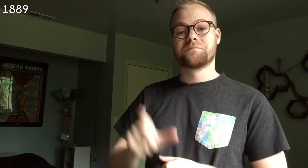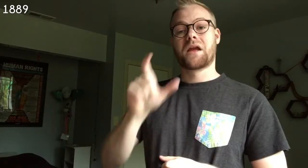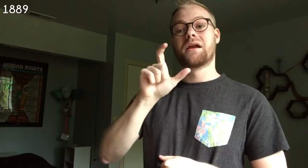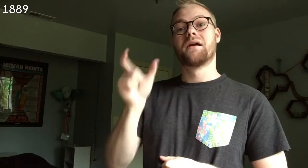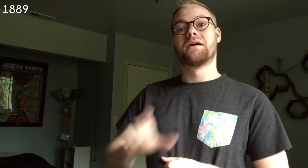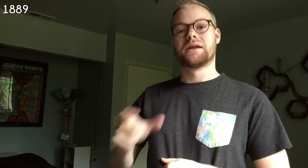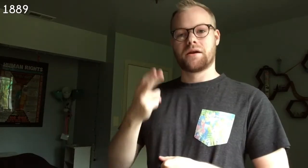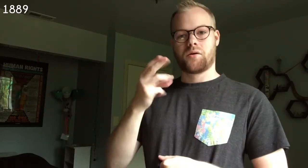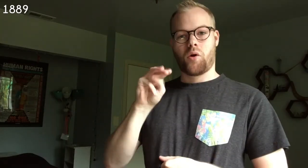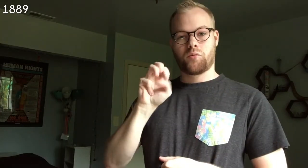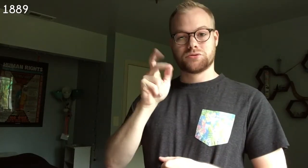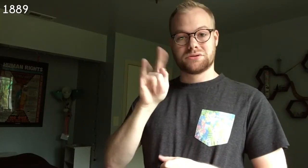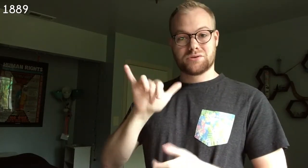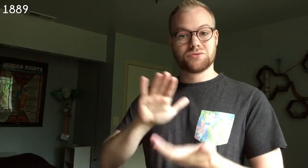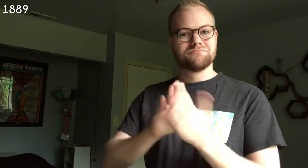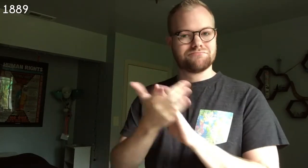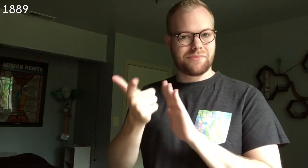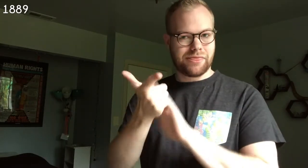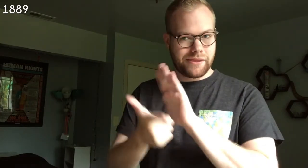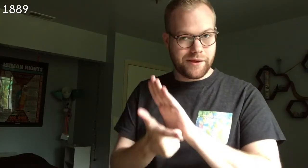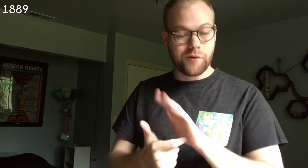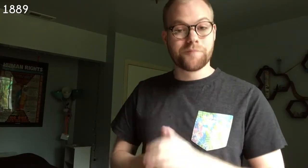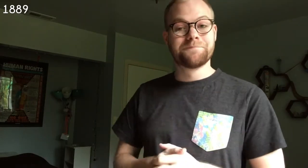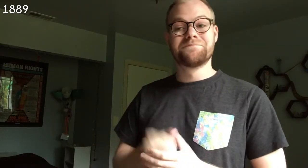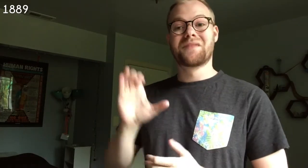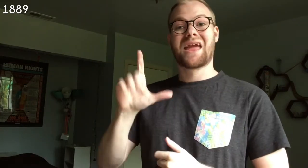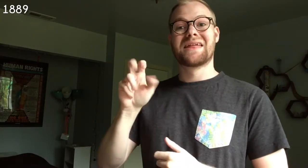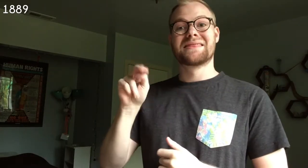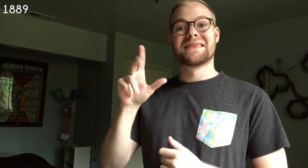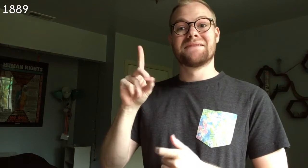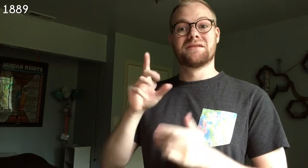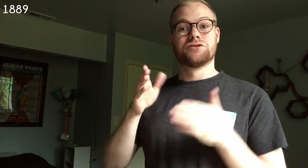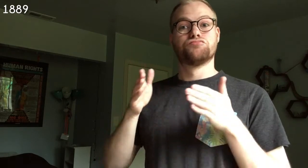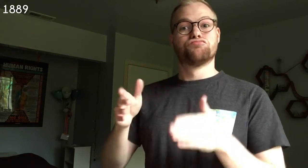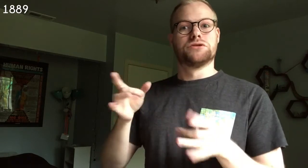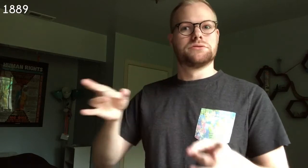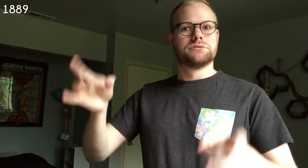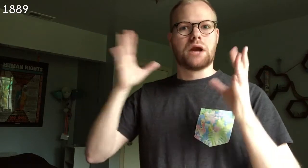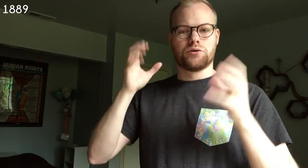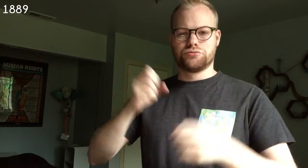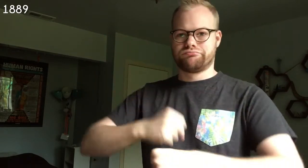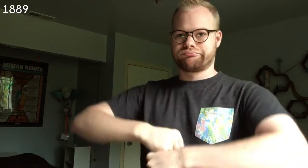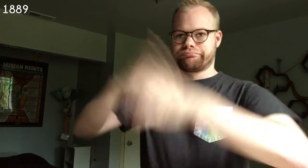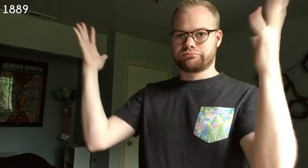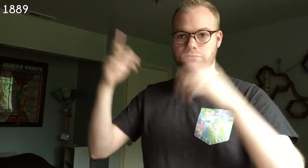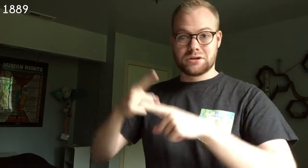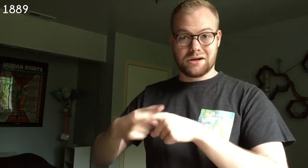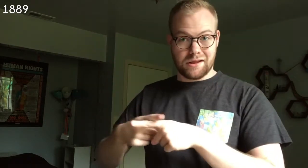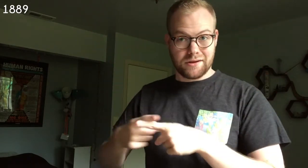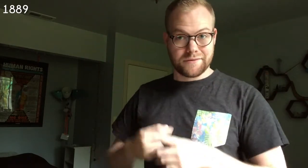1889 In Italy, homosexuality is legalised; the Cleveland Street Scandal erupts in England.